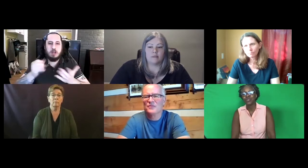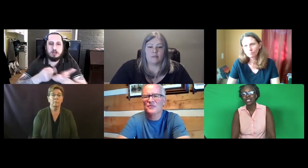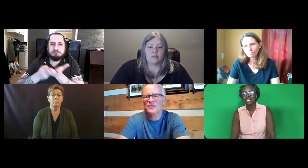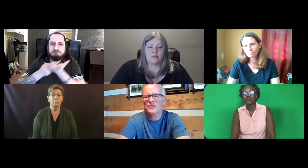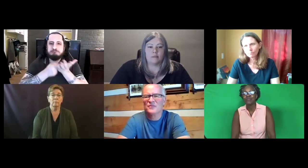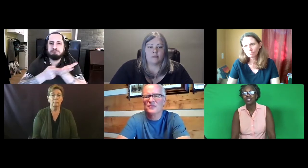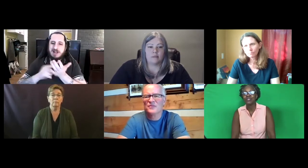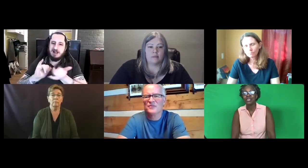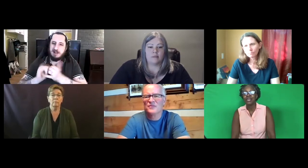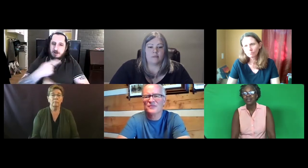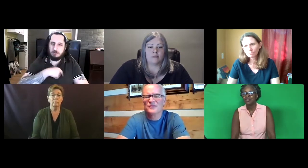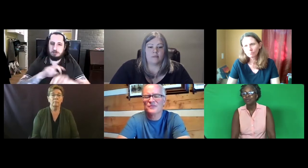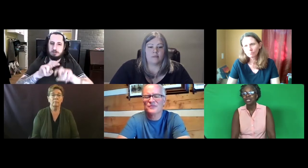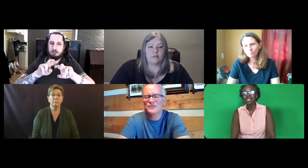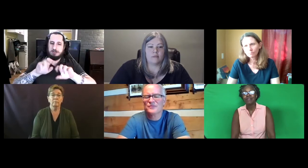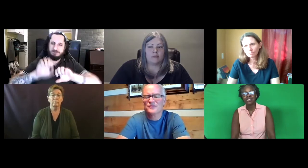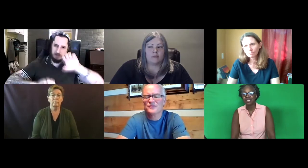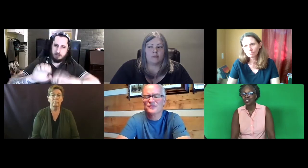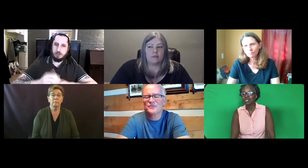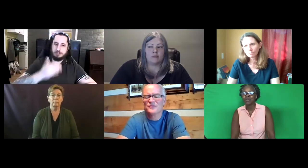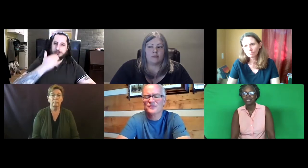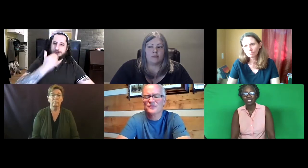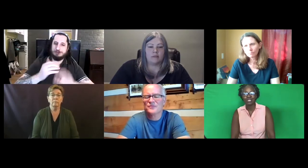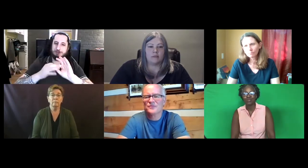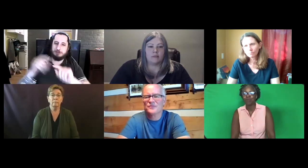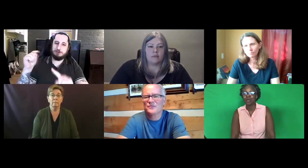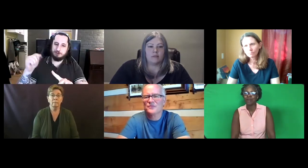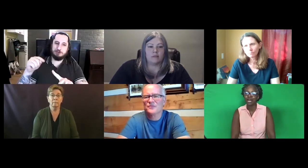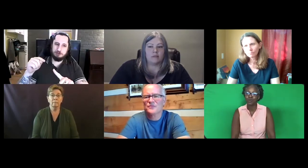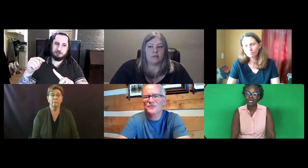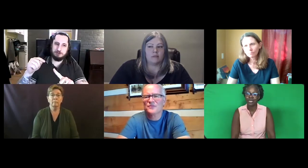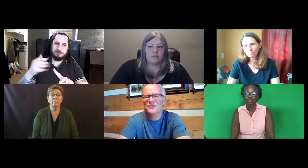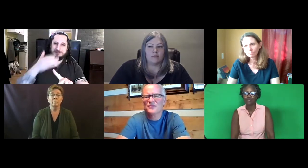For the last five years there's been a lot of discussion about this issue about evaluating